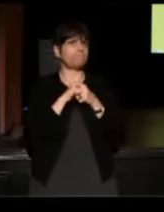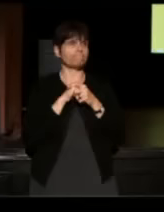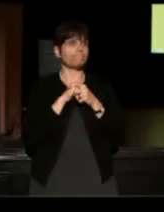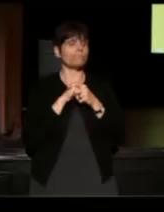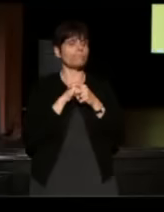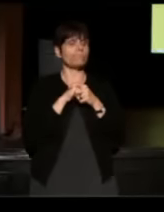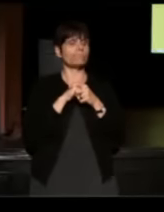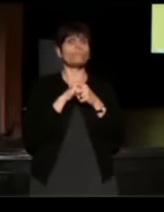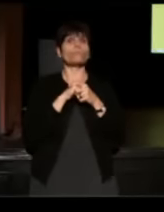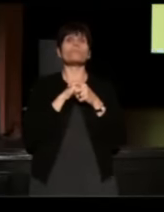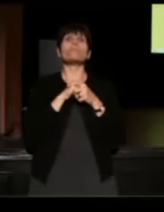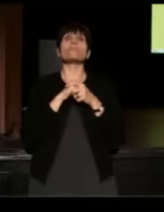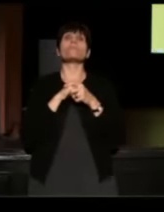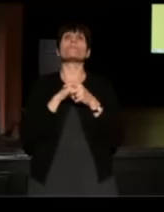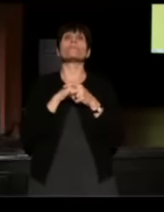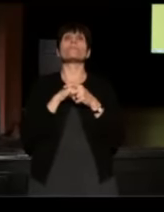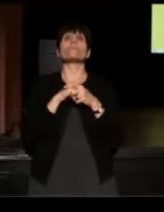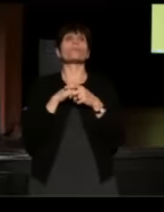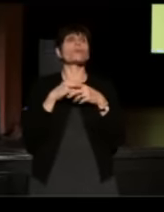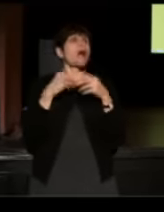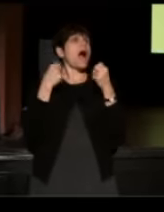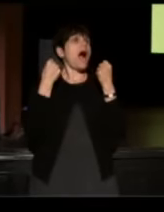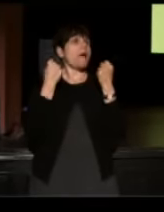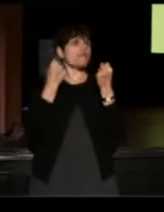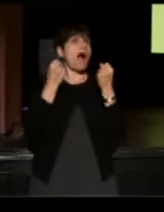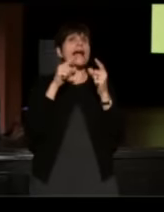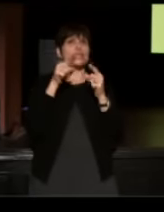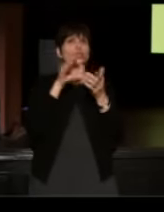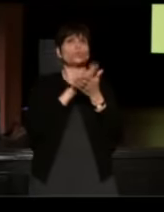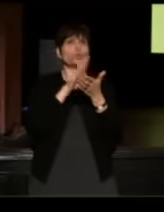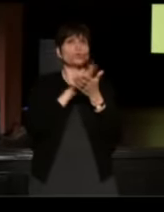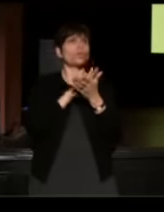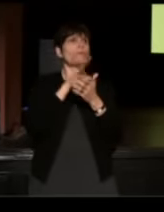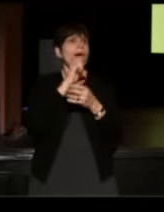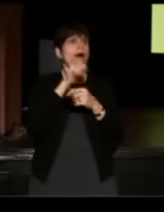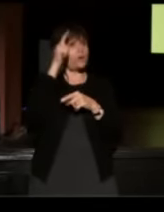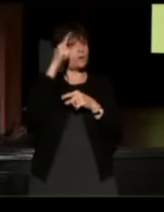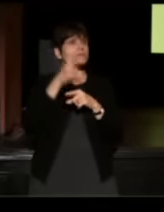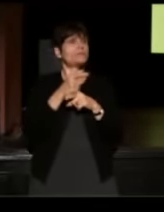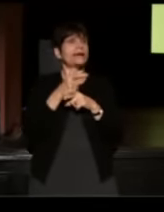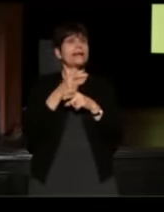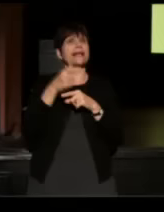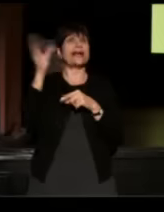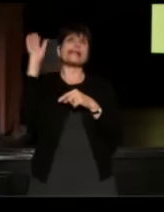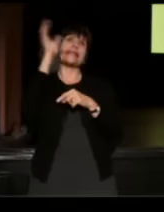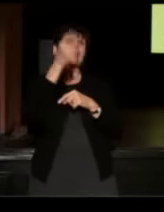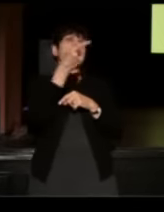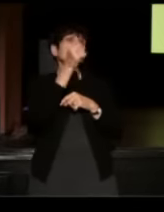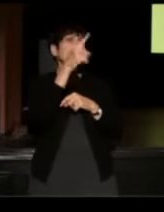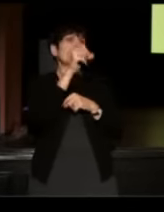(Patrick) I'm riding to school with my oldest brother and on the way to school I'm putting glitter all over my face.